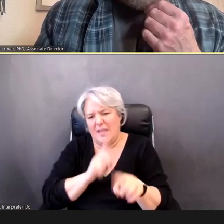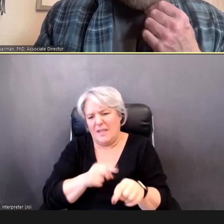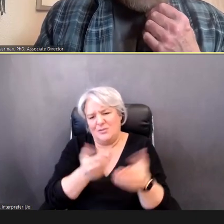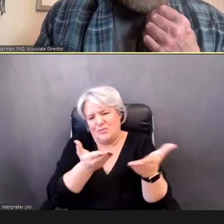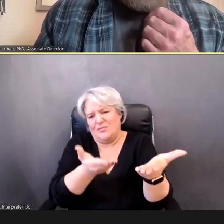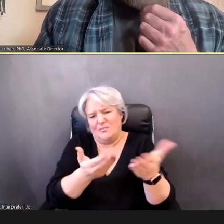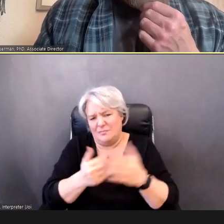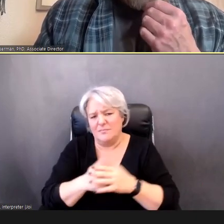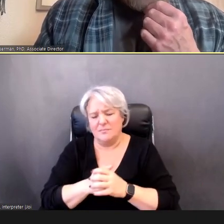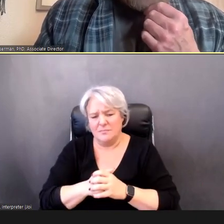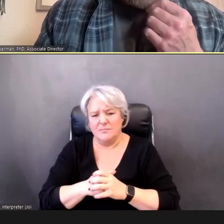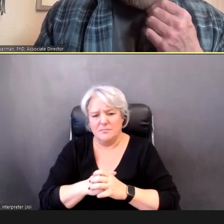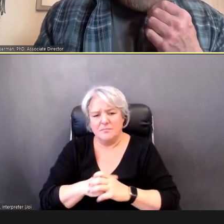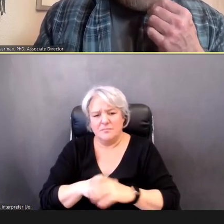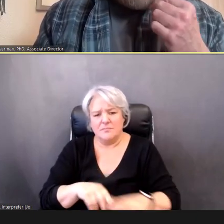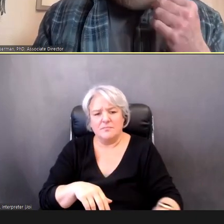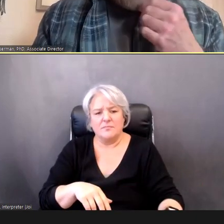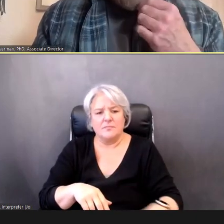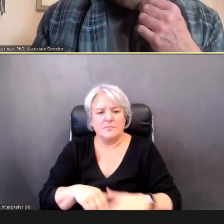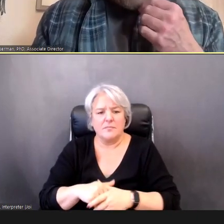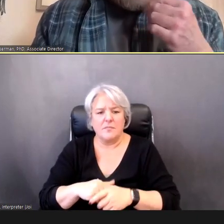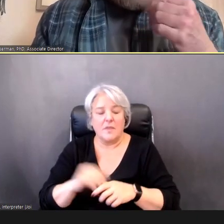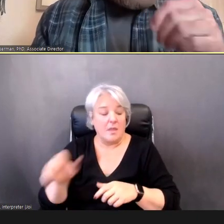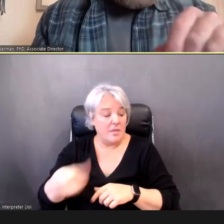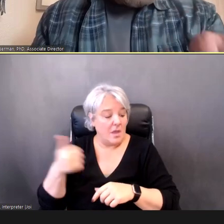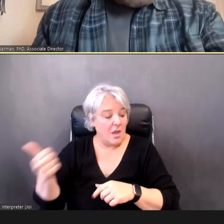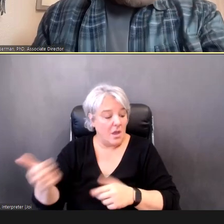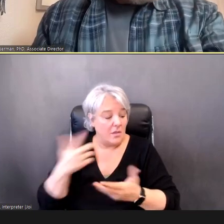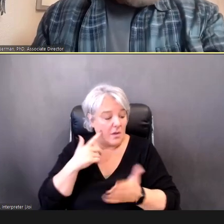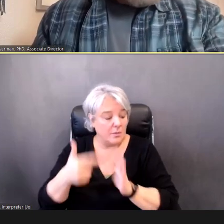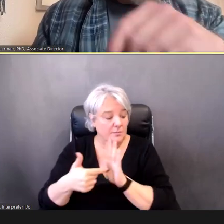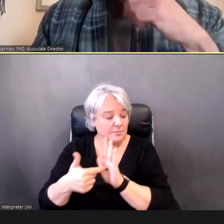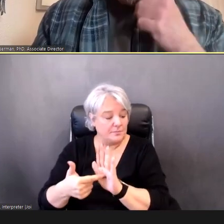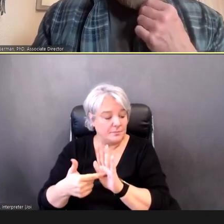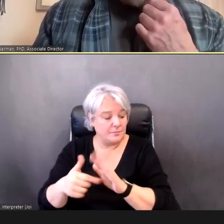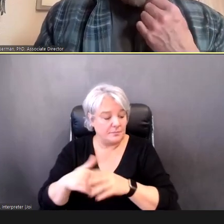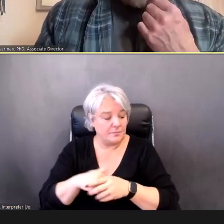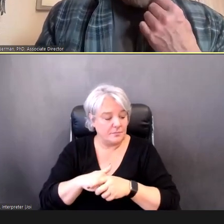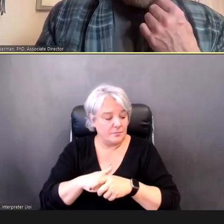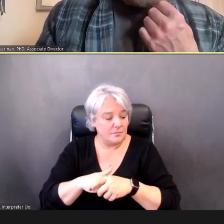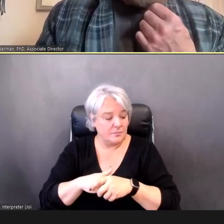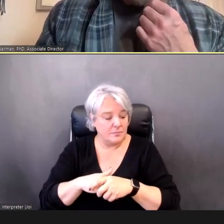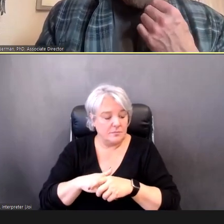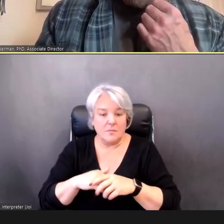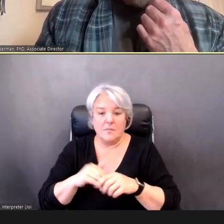So -- and the other in the I want to point out here, at the very bottom, that last arrow, under monitoring program quality --